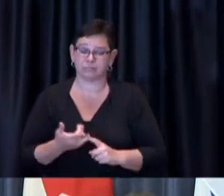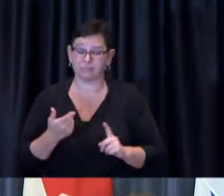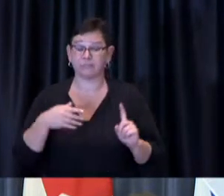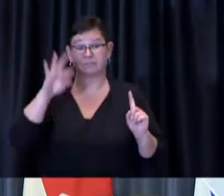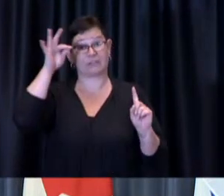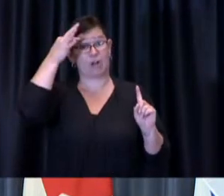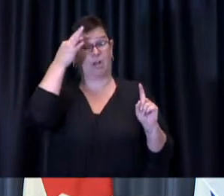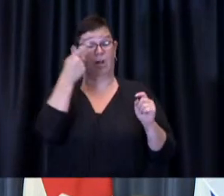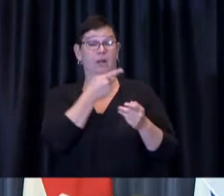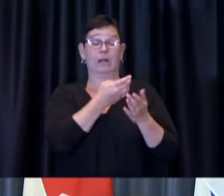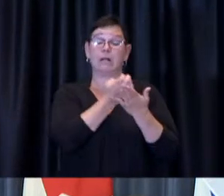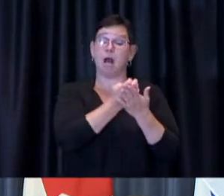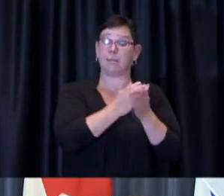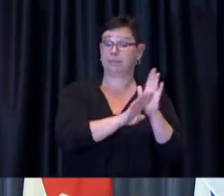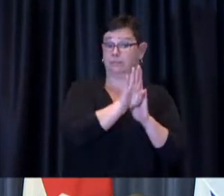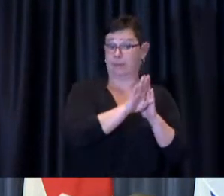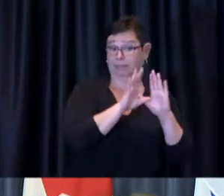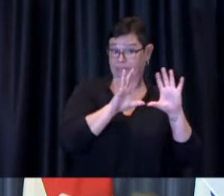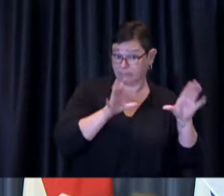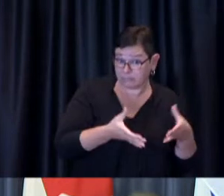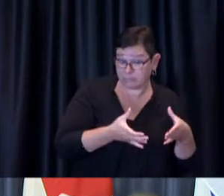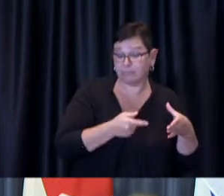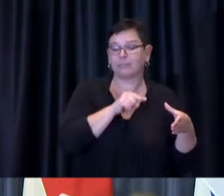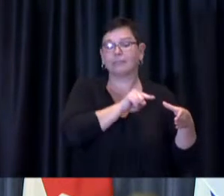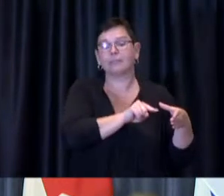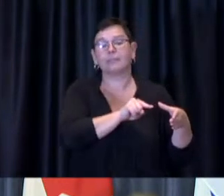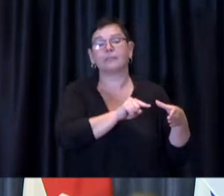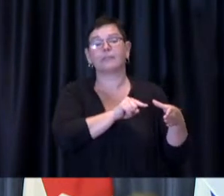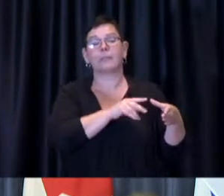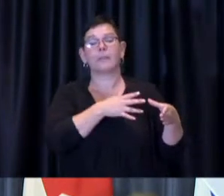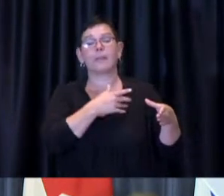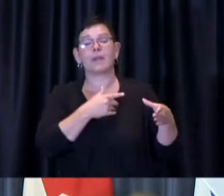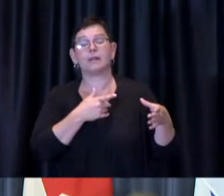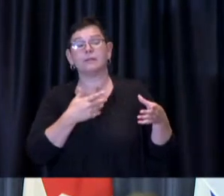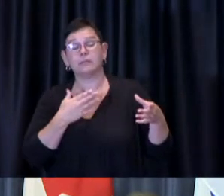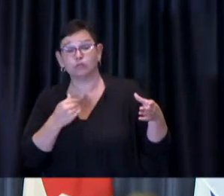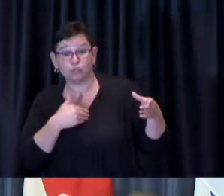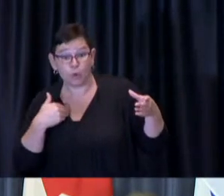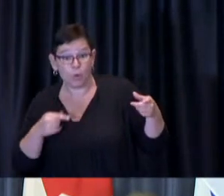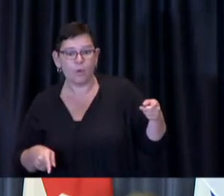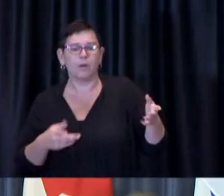which is called FedDev Ontario for their support of ShowLoveTO and Dine Together.